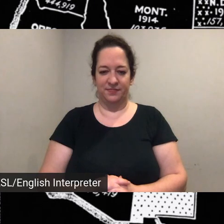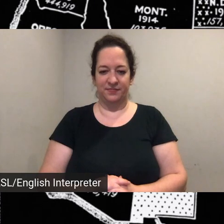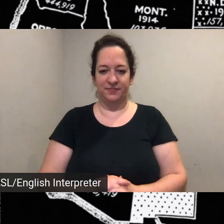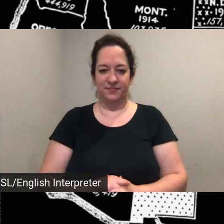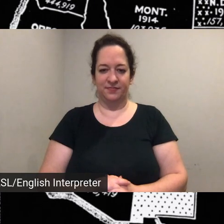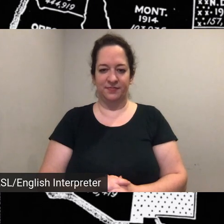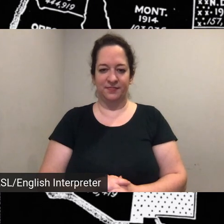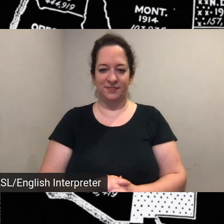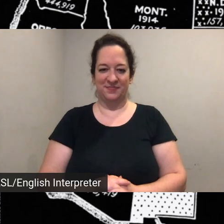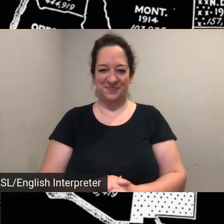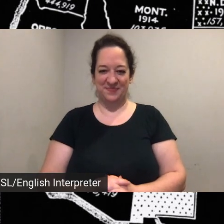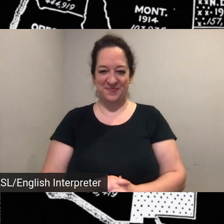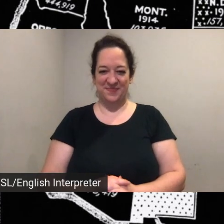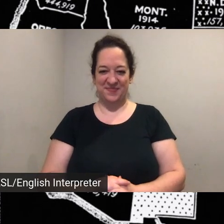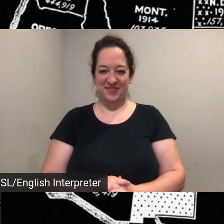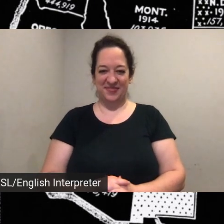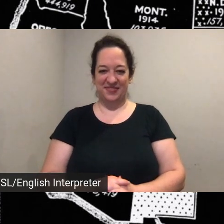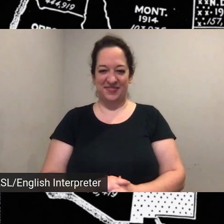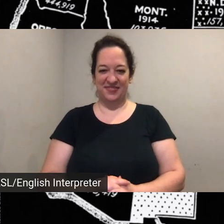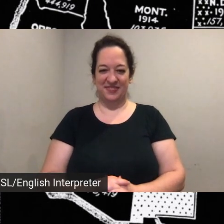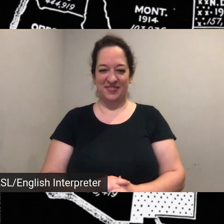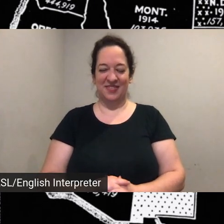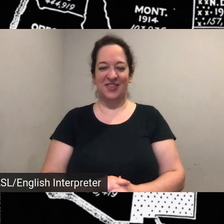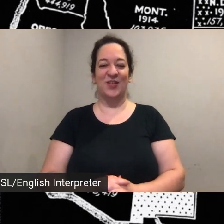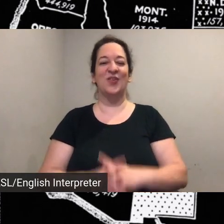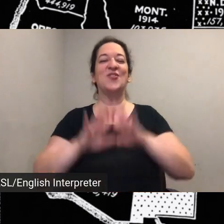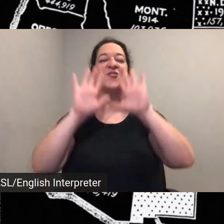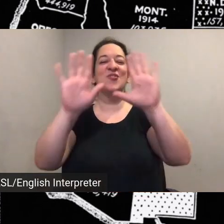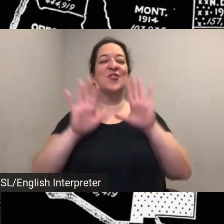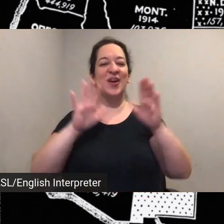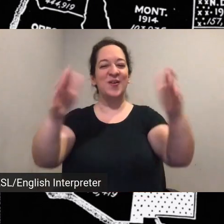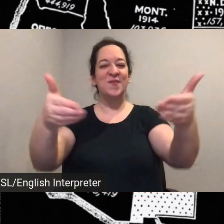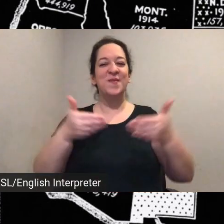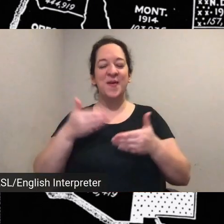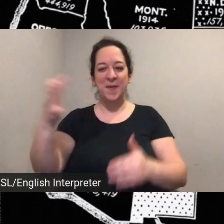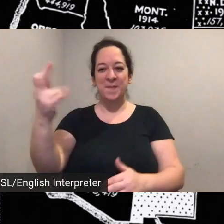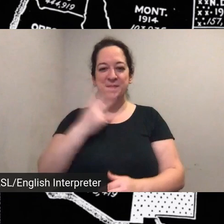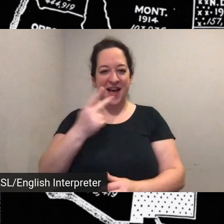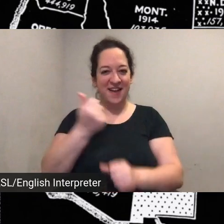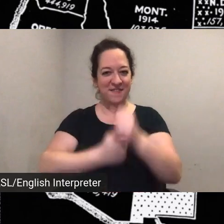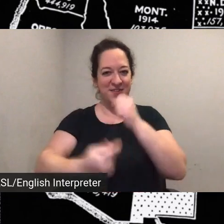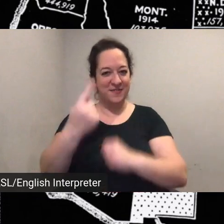there we go great welcome back everybody um really excited now to get to